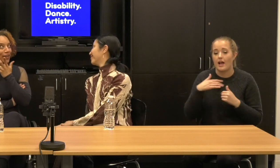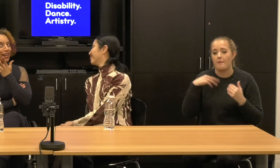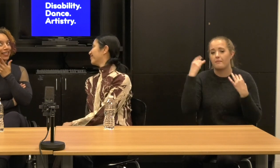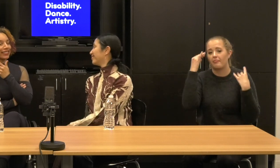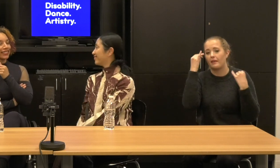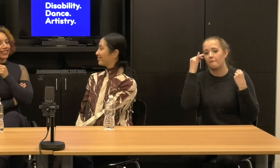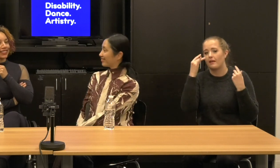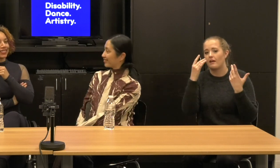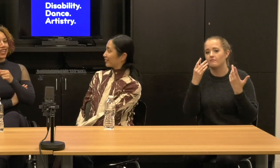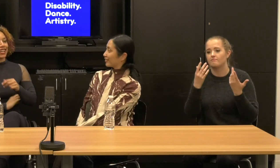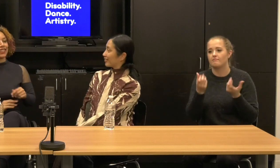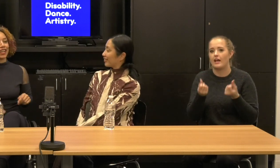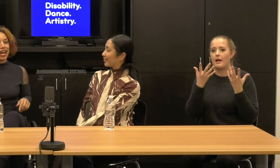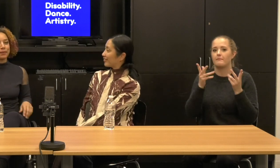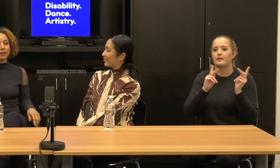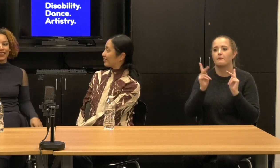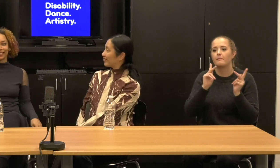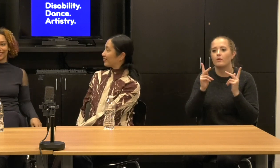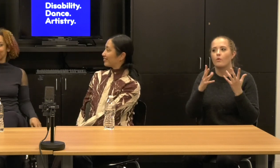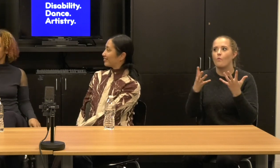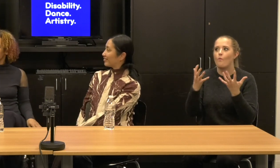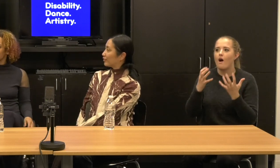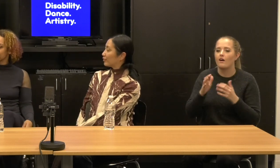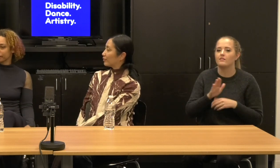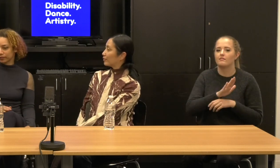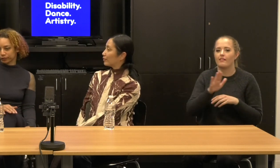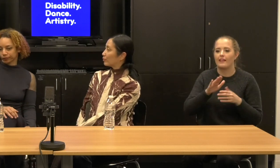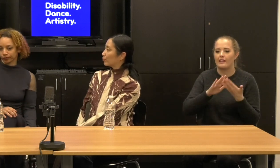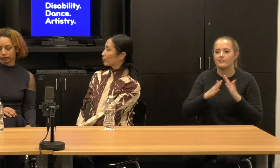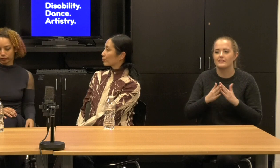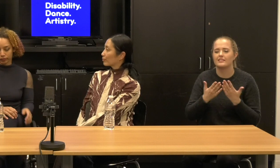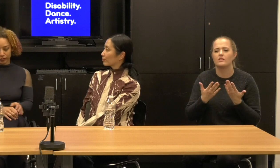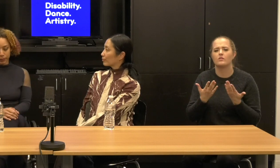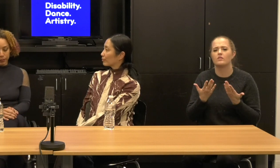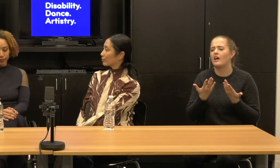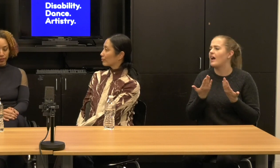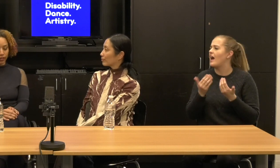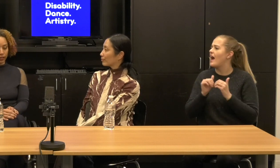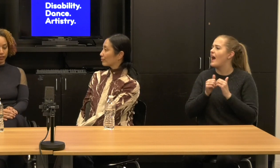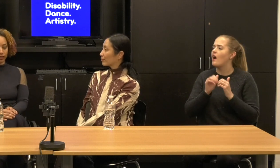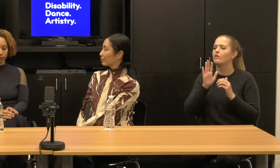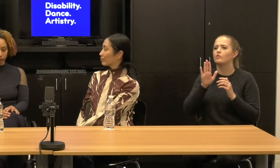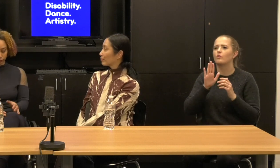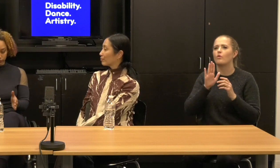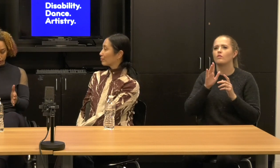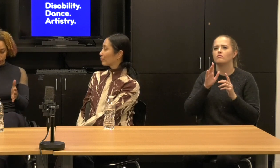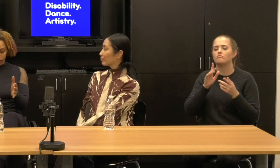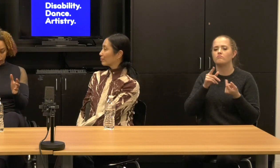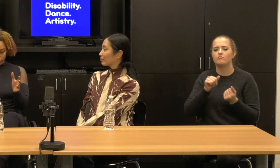My. Yeah, like what, what kind of look into first right to, to secure this as a viable production.